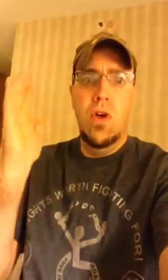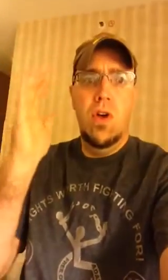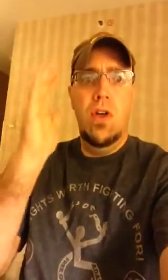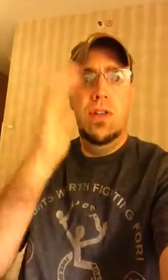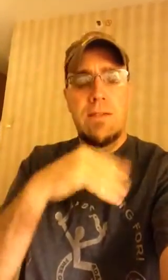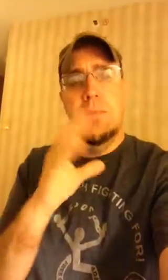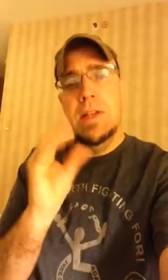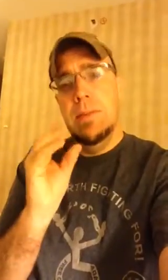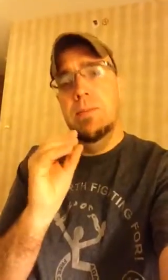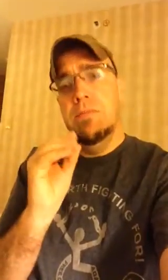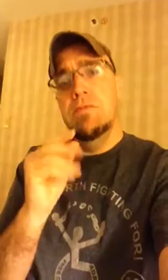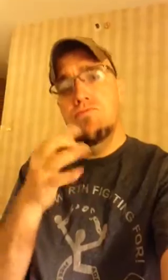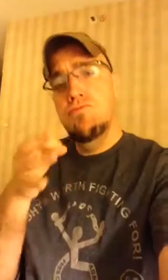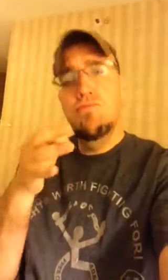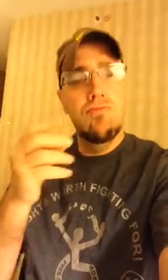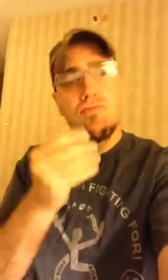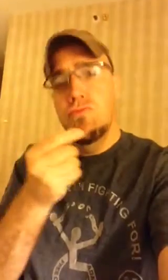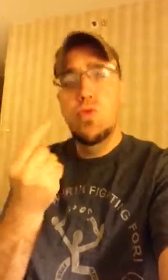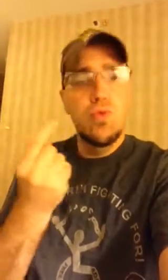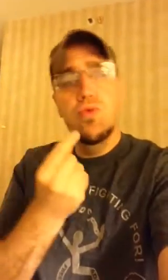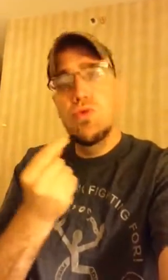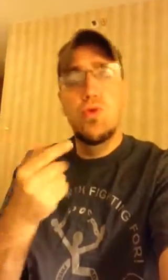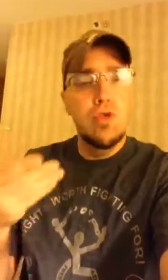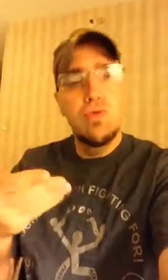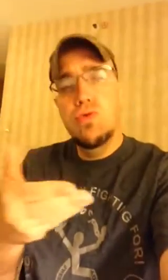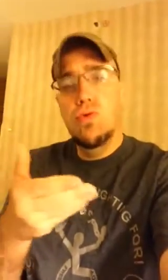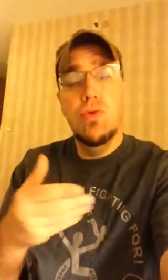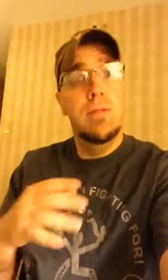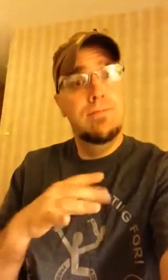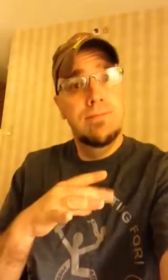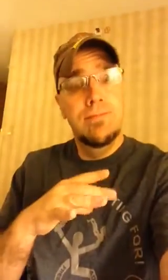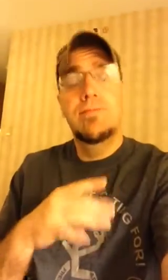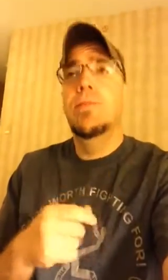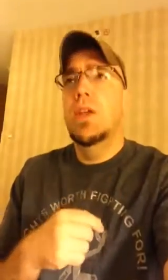We started off all day having a meeting and introducing eachother.